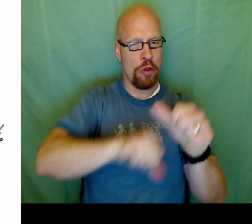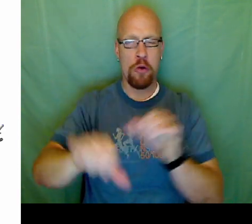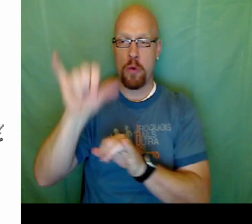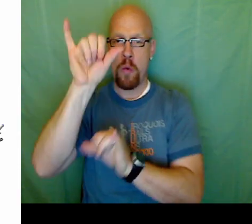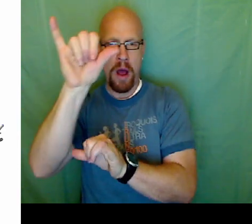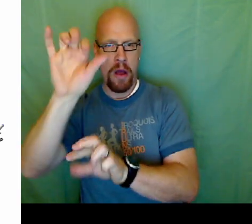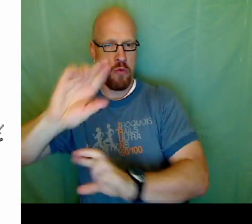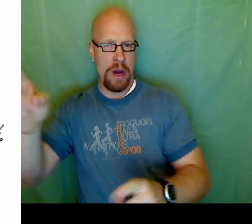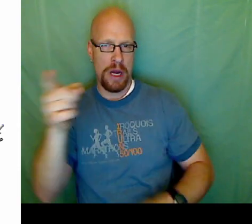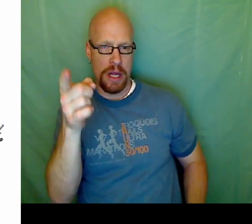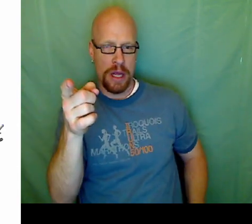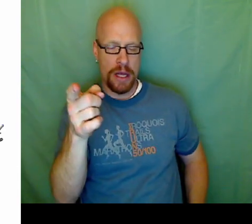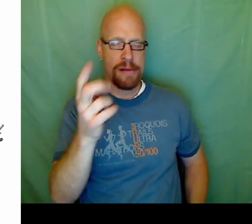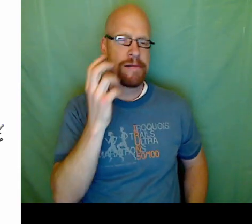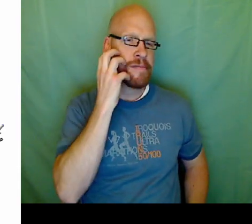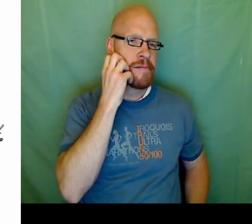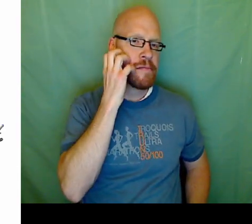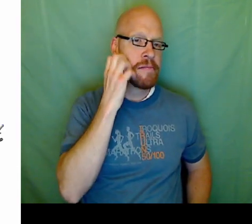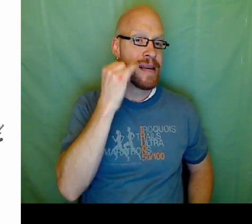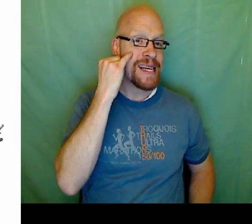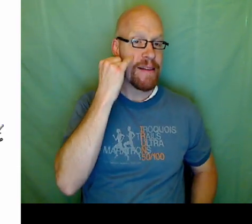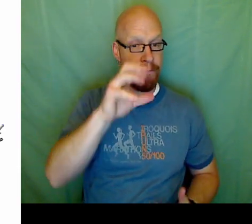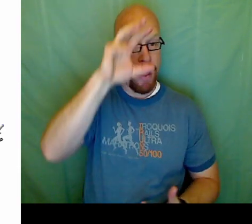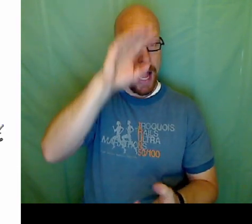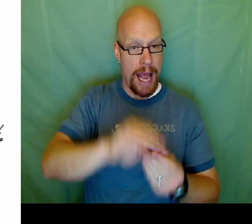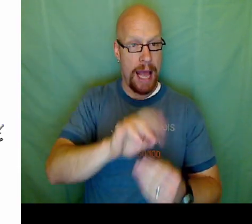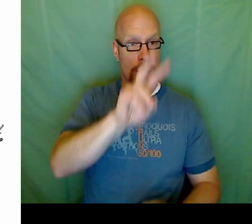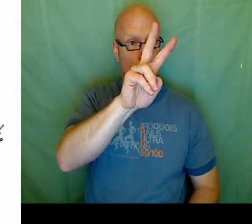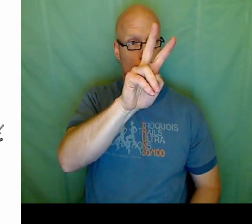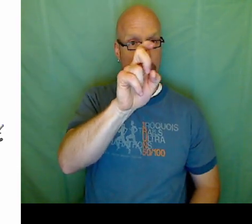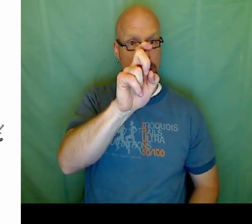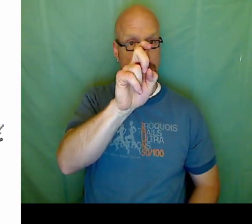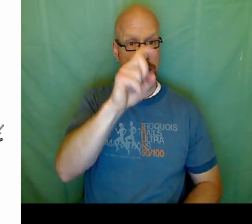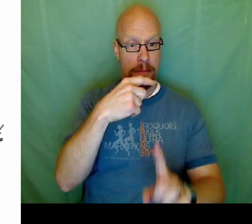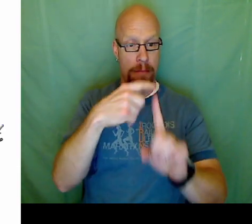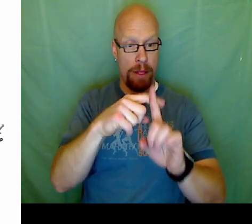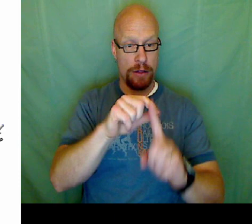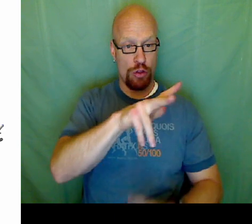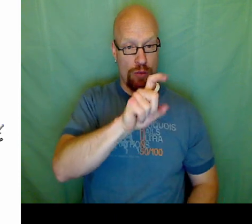Okay. So I'm looking at my X variables.